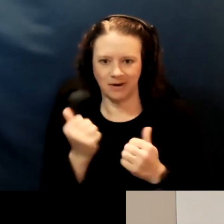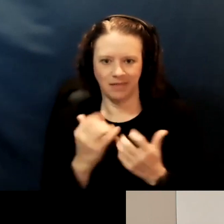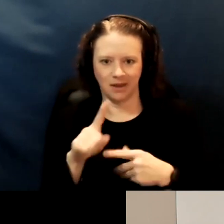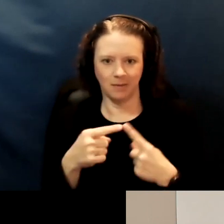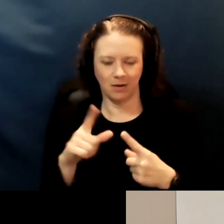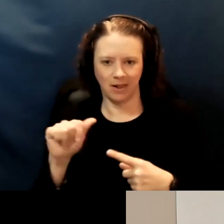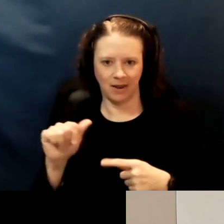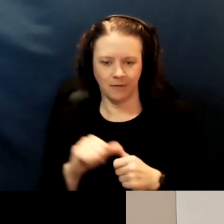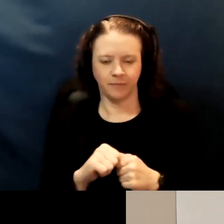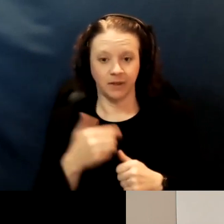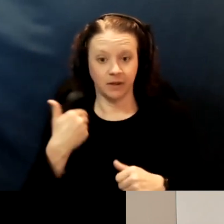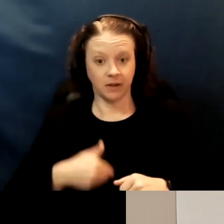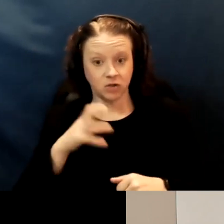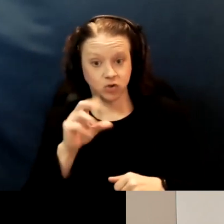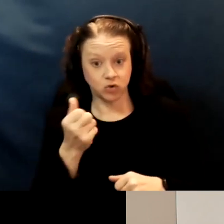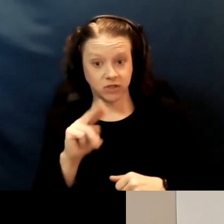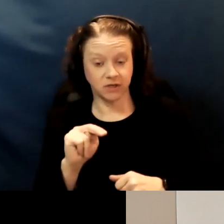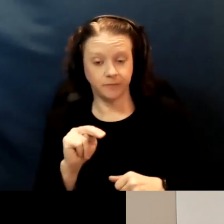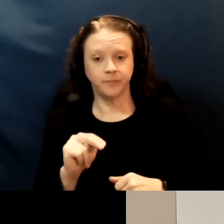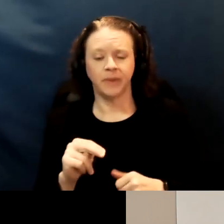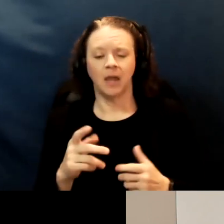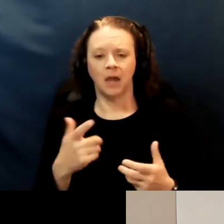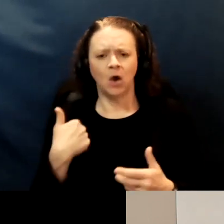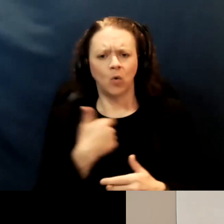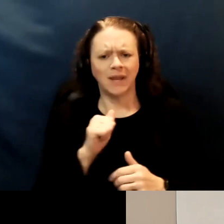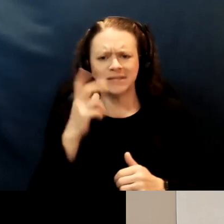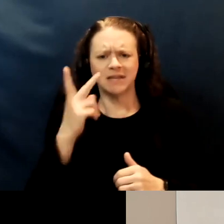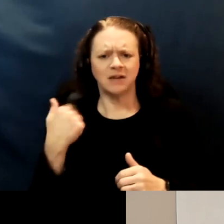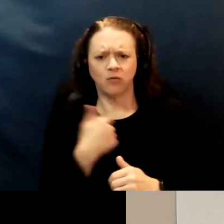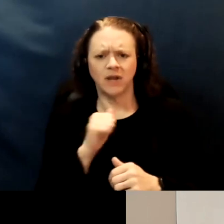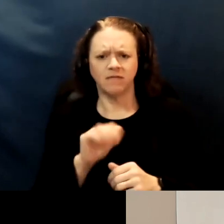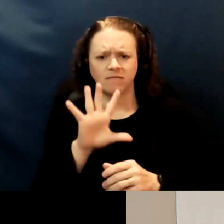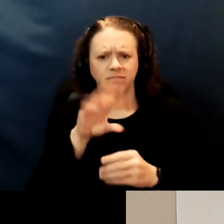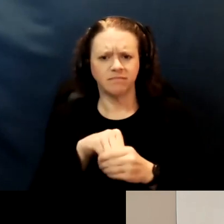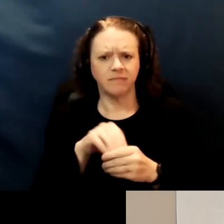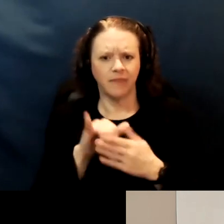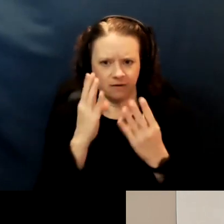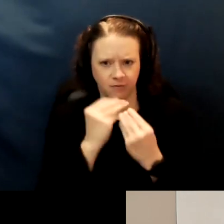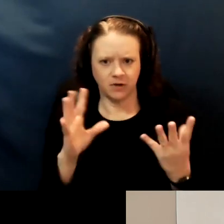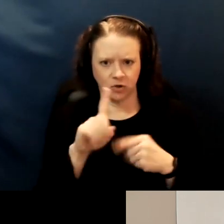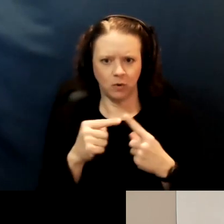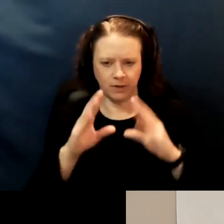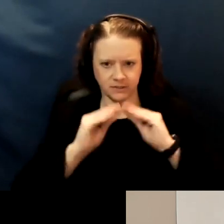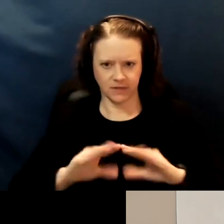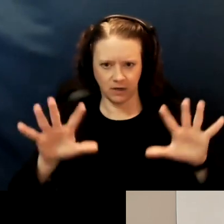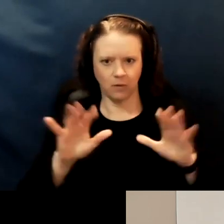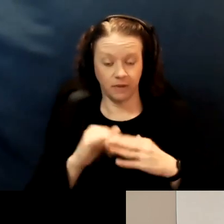[Susan] And this is Susan, we can see if we can find that information and include it when we send out all the materials.